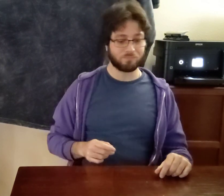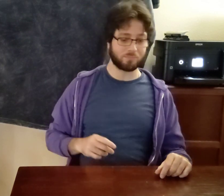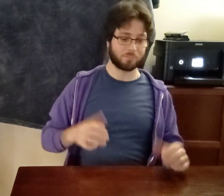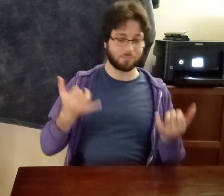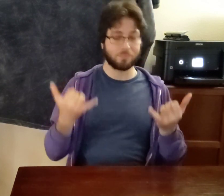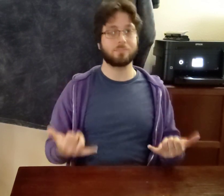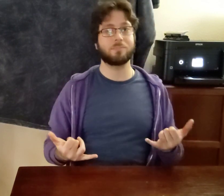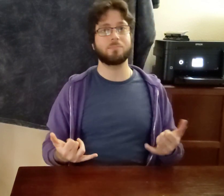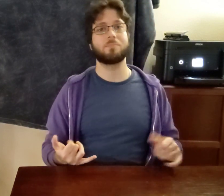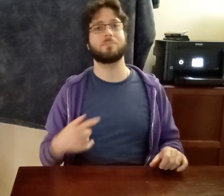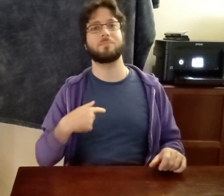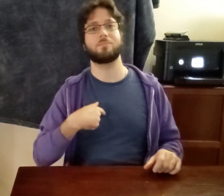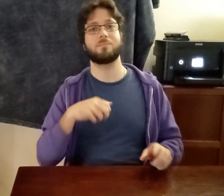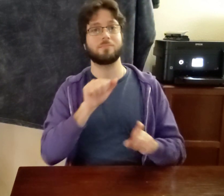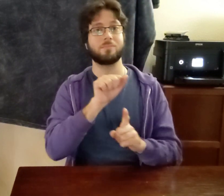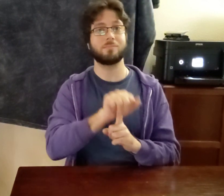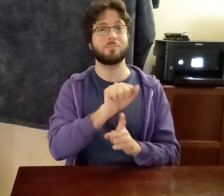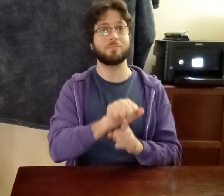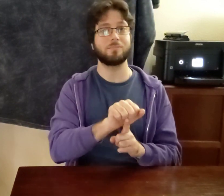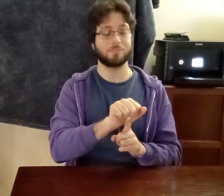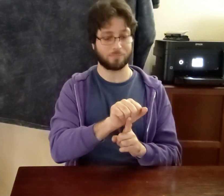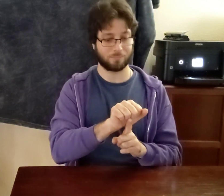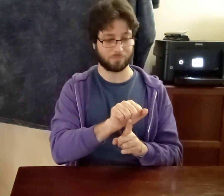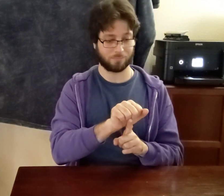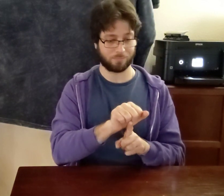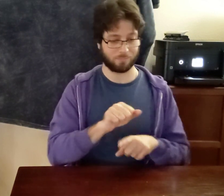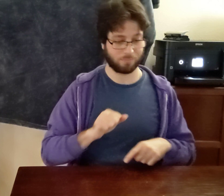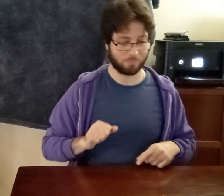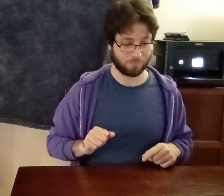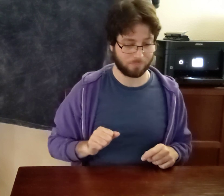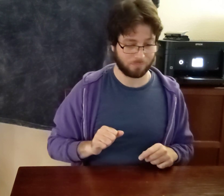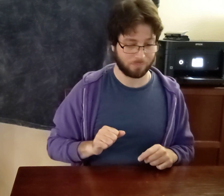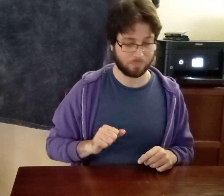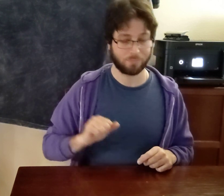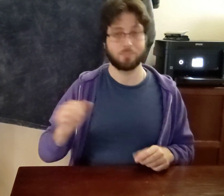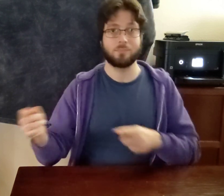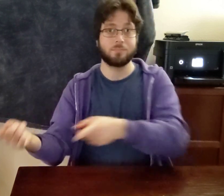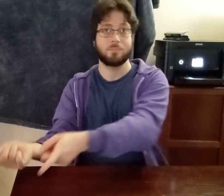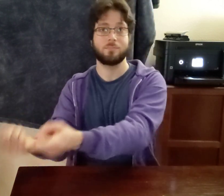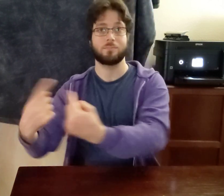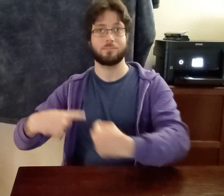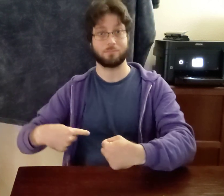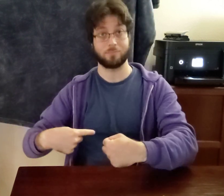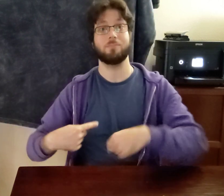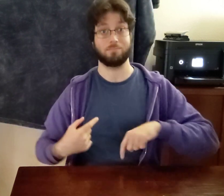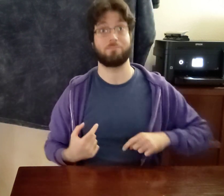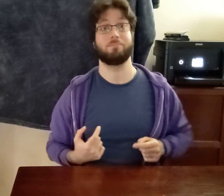NOW I TRICK he-COME-here